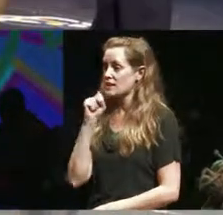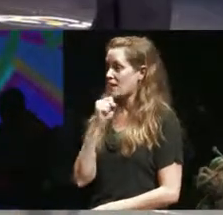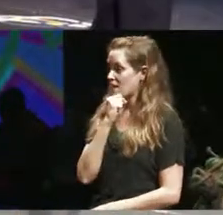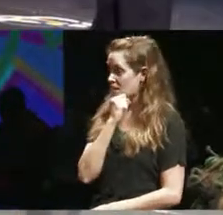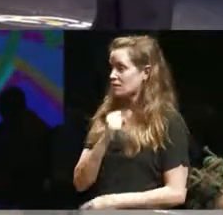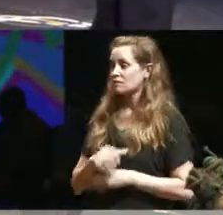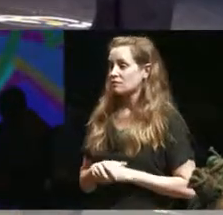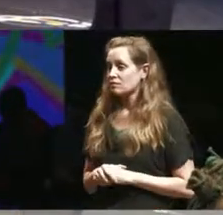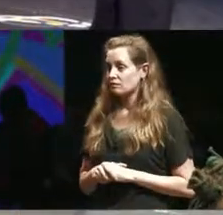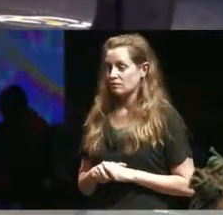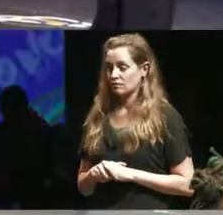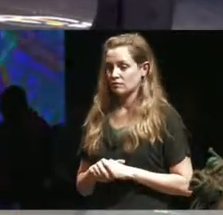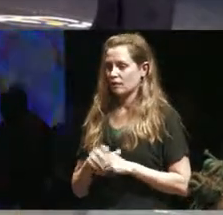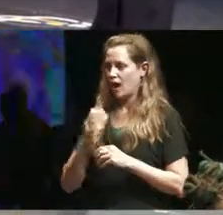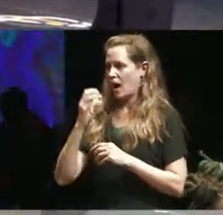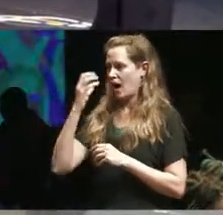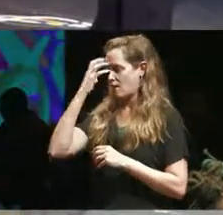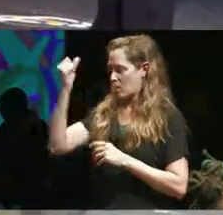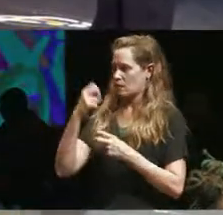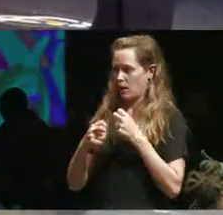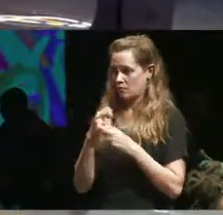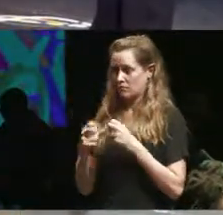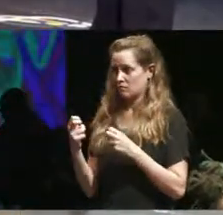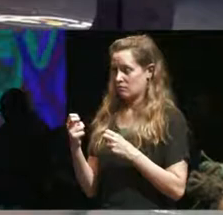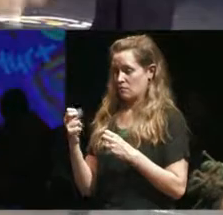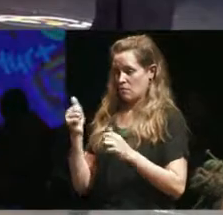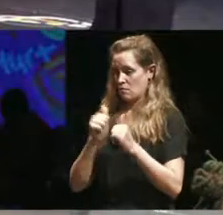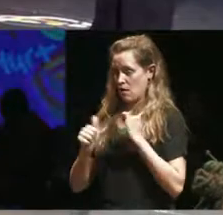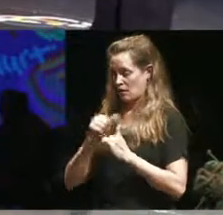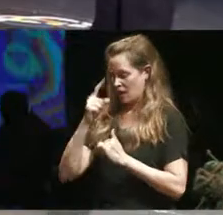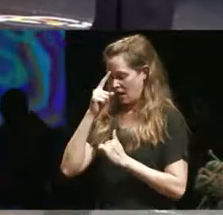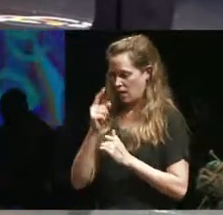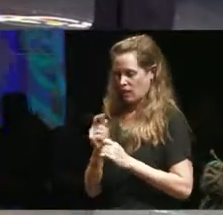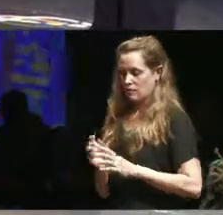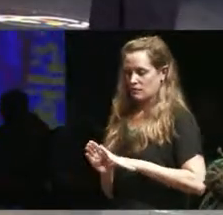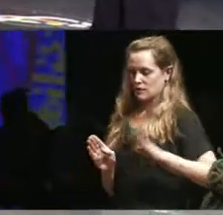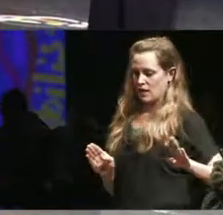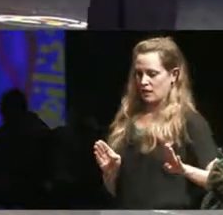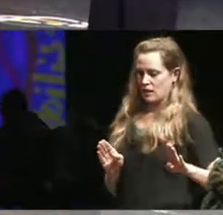because I also have a memory impairment I've never had a performance where I haven't thought while I was waiting in the wings I could just turn and run I